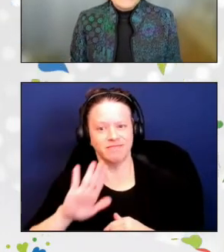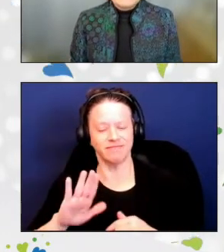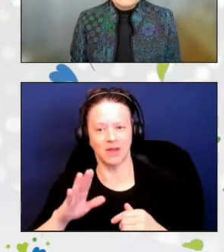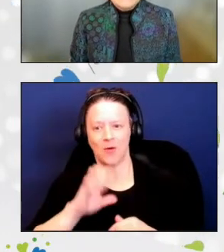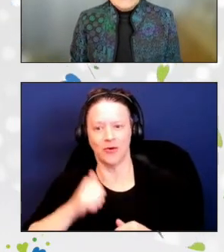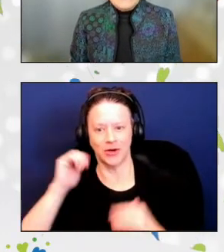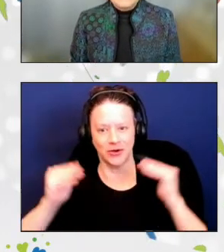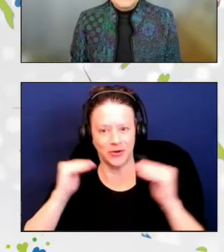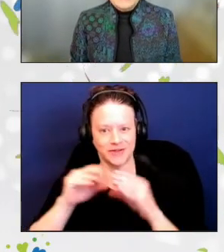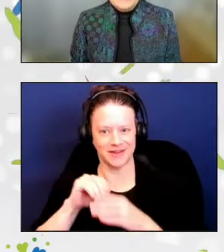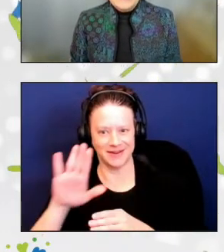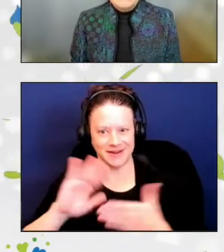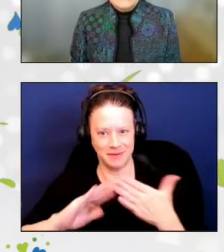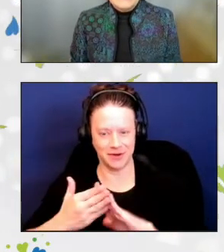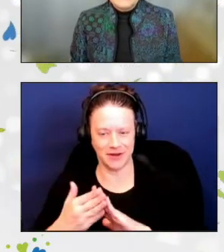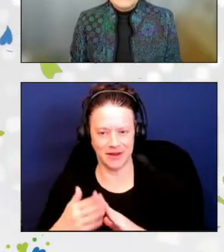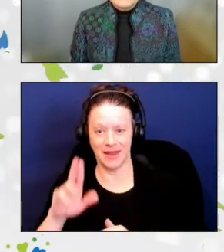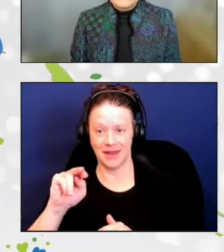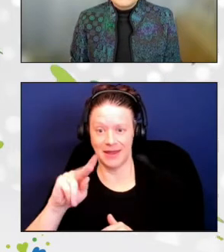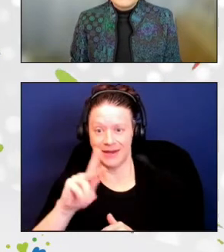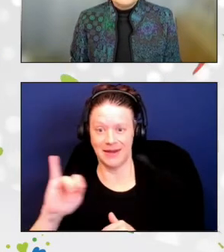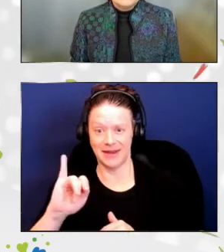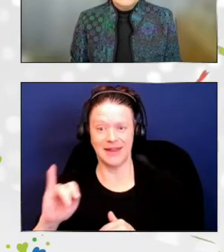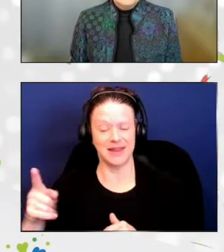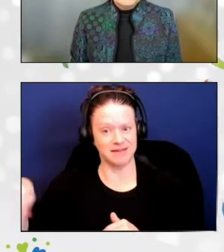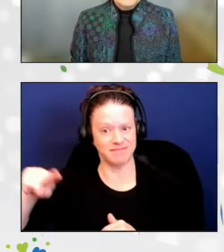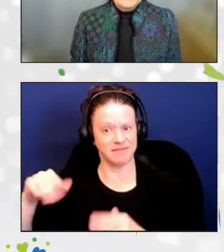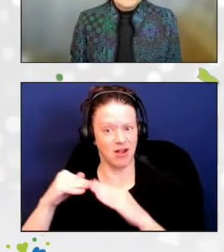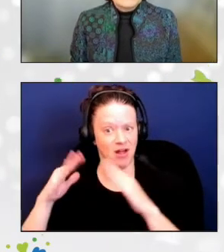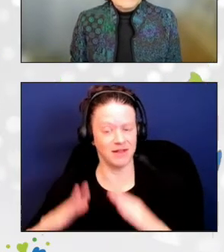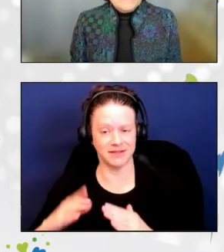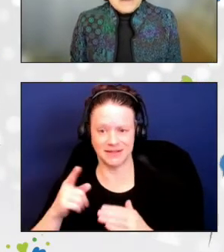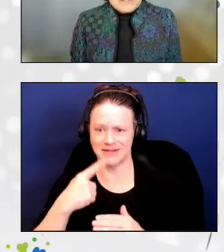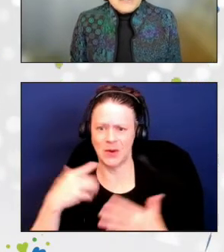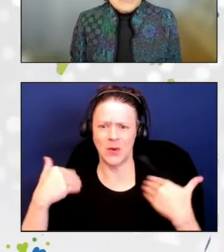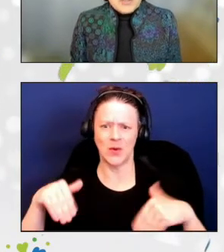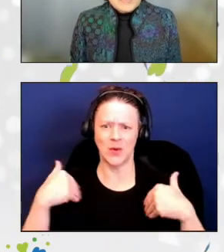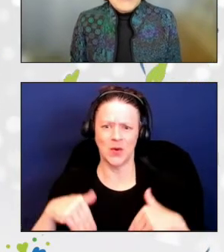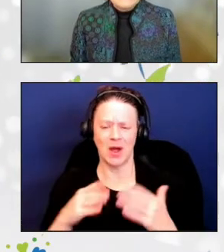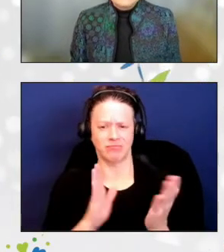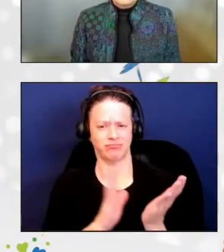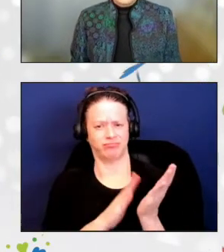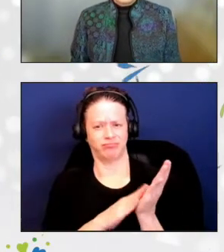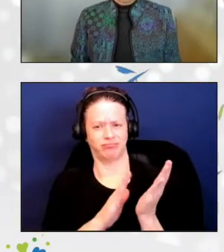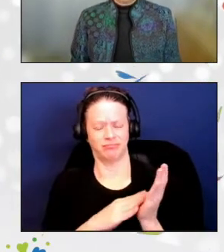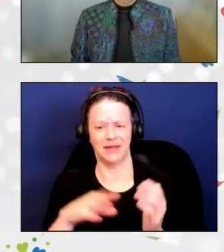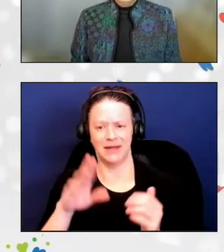as leading to Piedmont Senior Resources becoming one of the first AAAs in Virginia